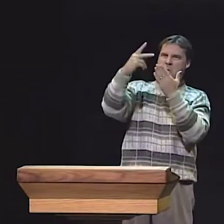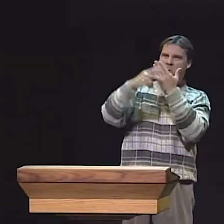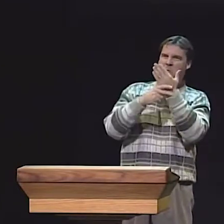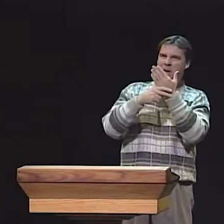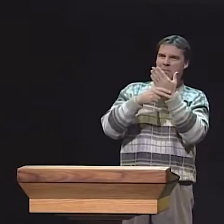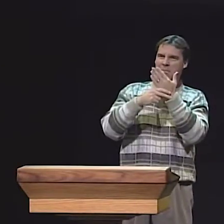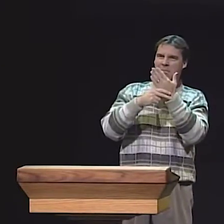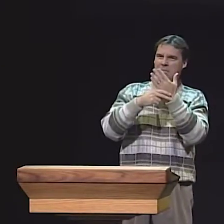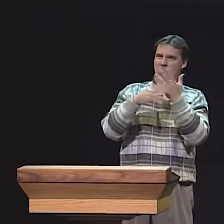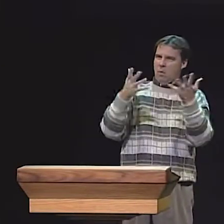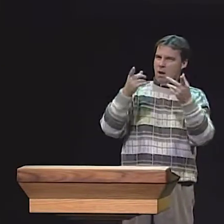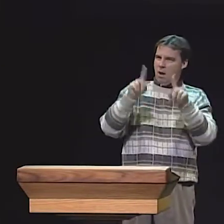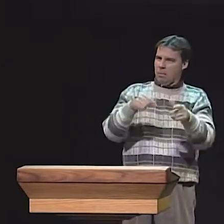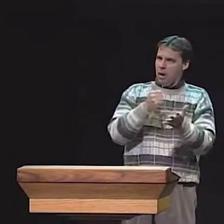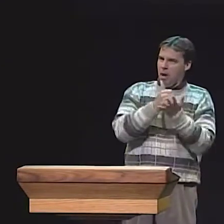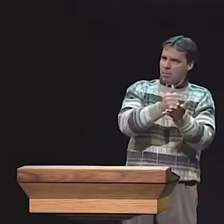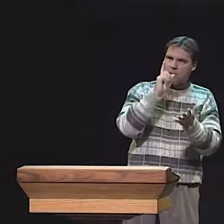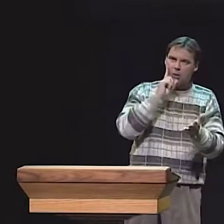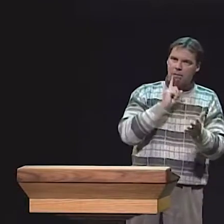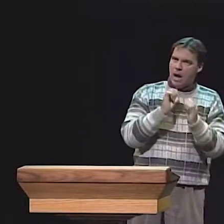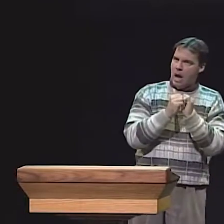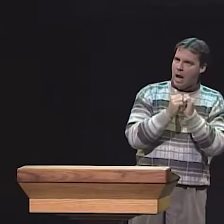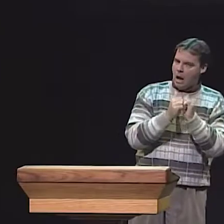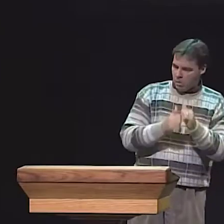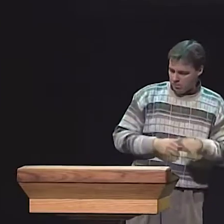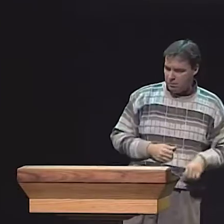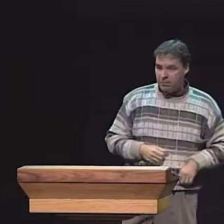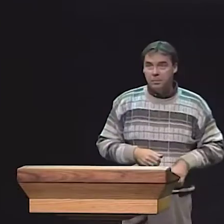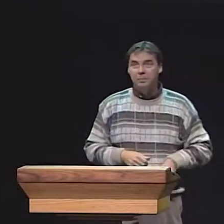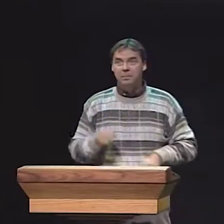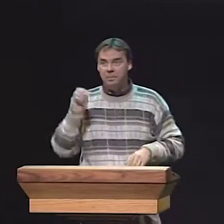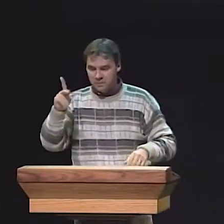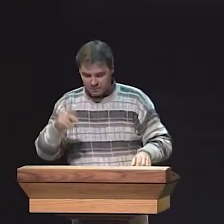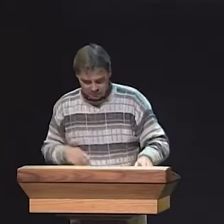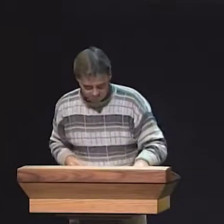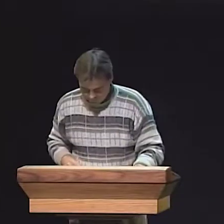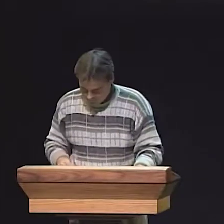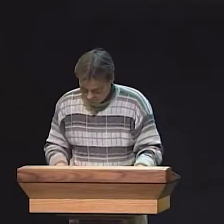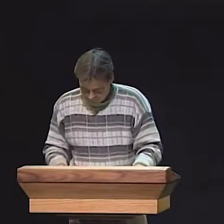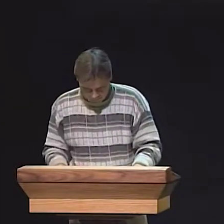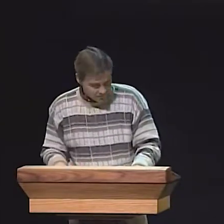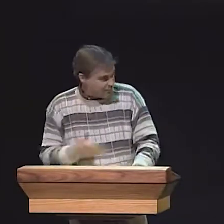YOU MIGHT WANT TO KNOW EXACTLY WHAT THE PROJECT WAS THAT WE--THAT WE HAD.